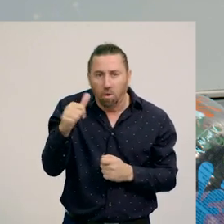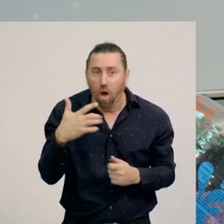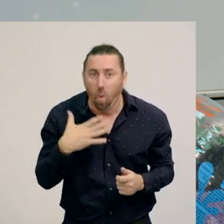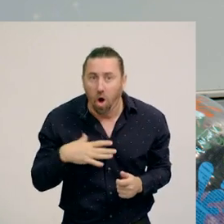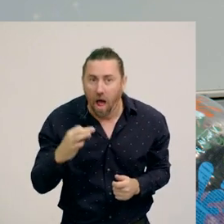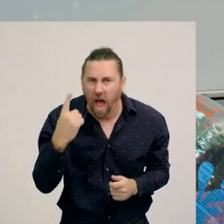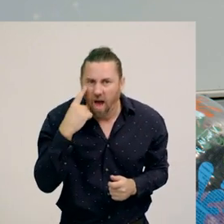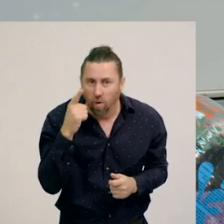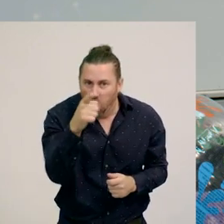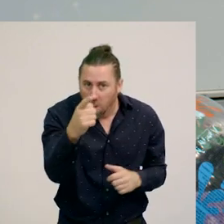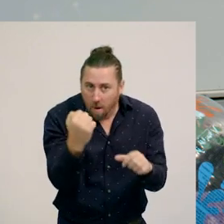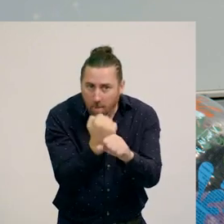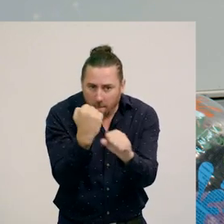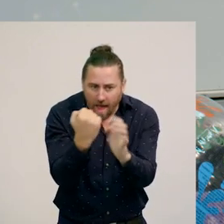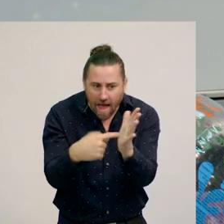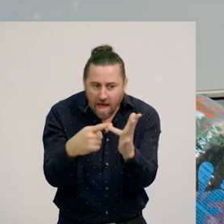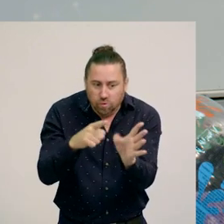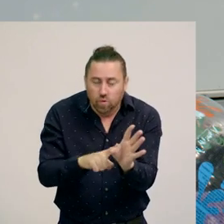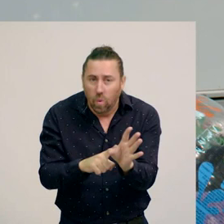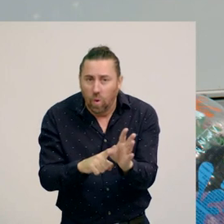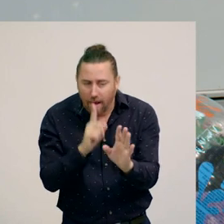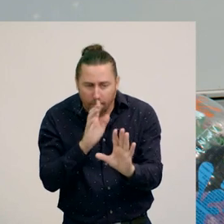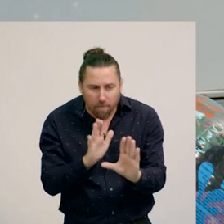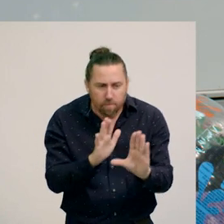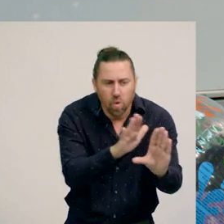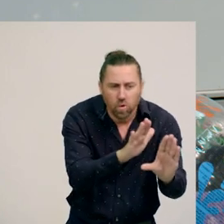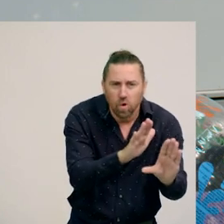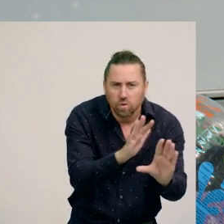I wonder if you could make a toy, that you push or pull or spin.